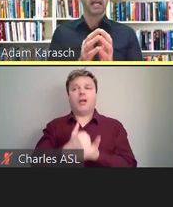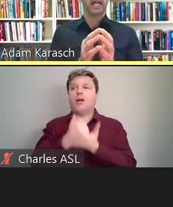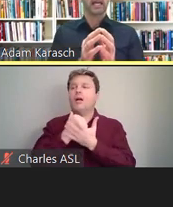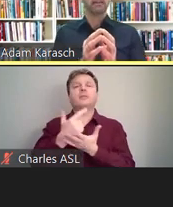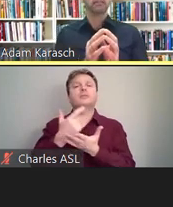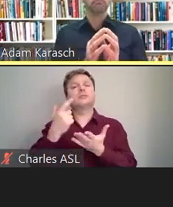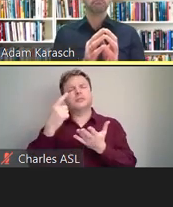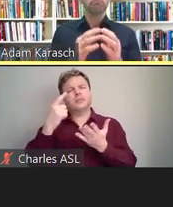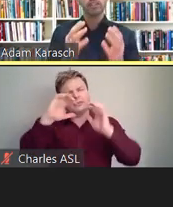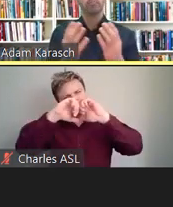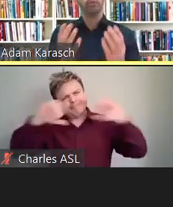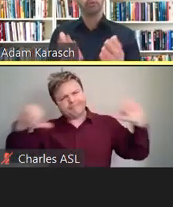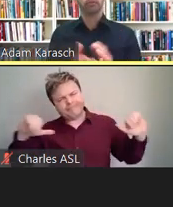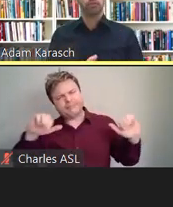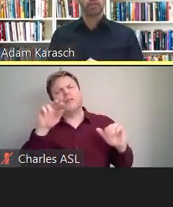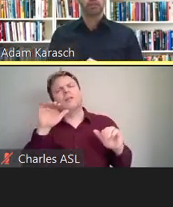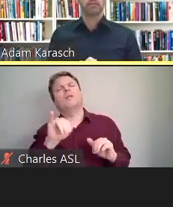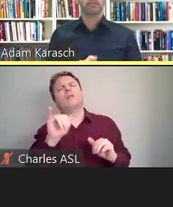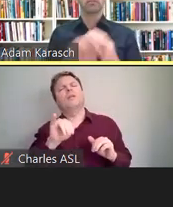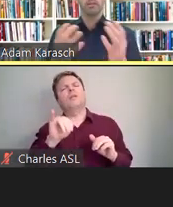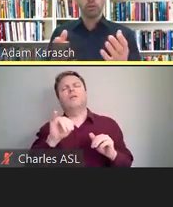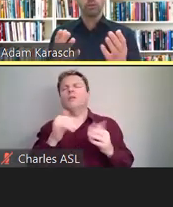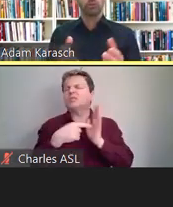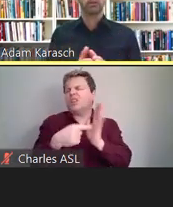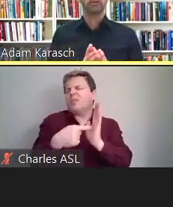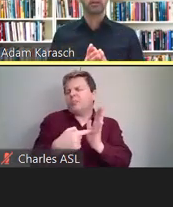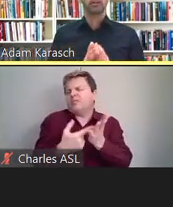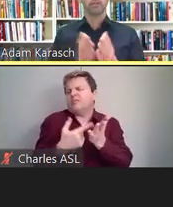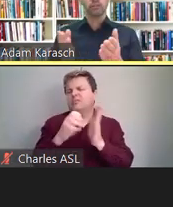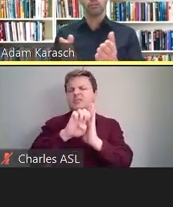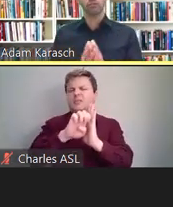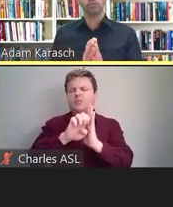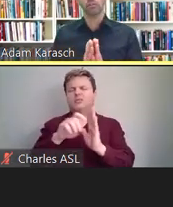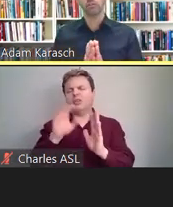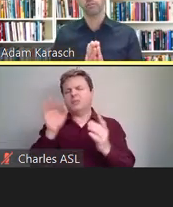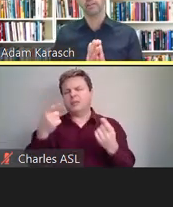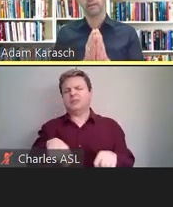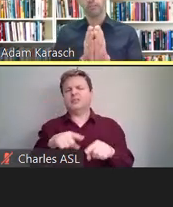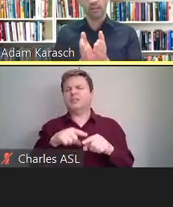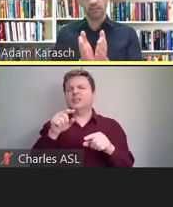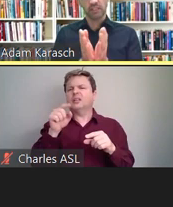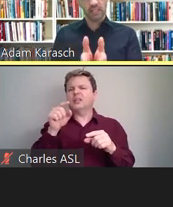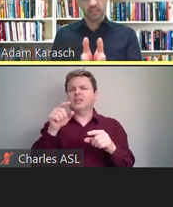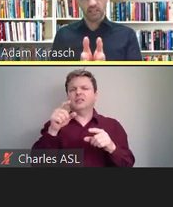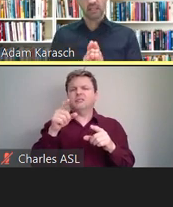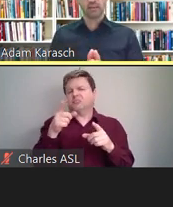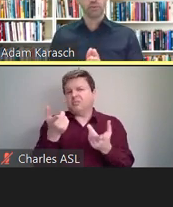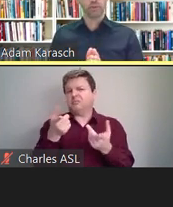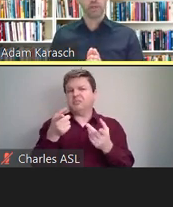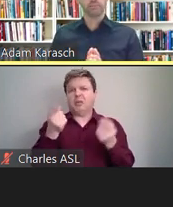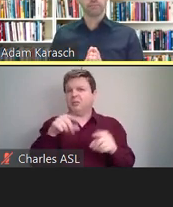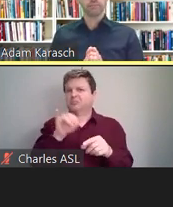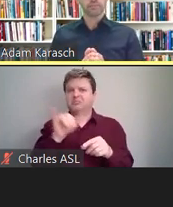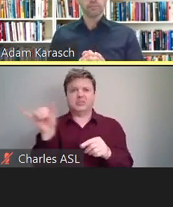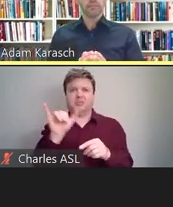at sample situations similar to ones that your institutions could find themselves in at some point.